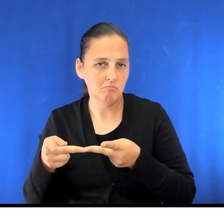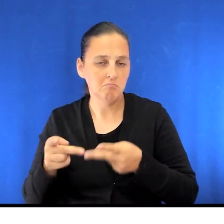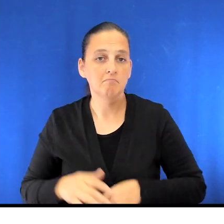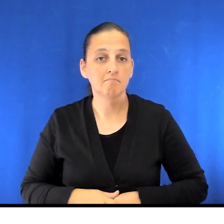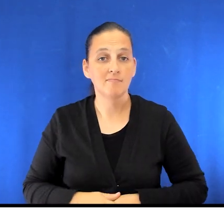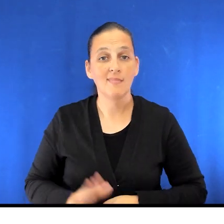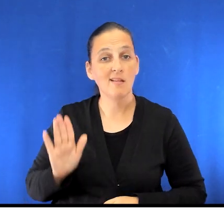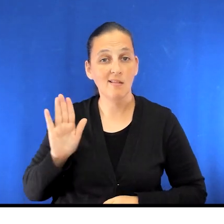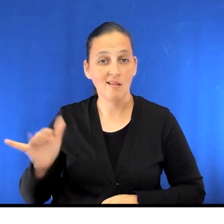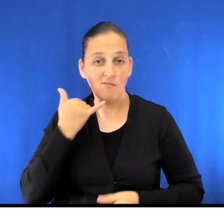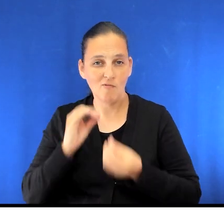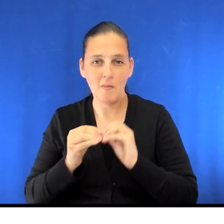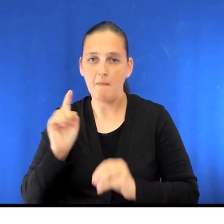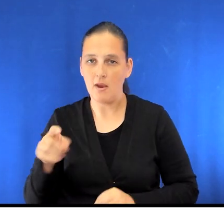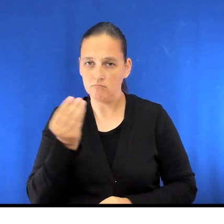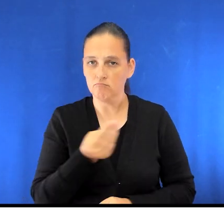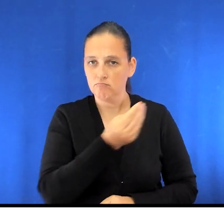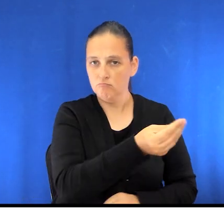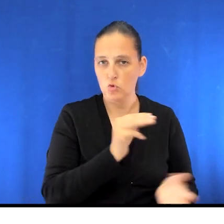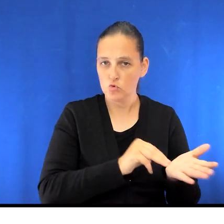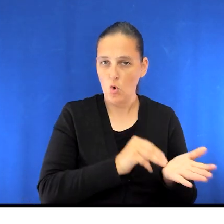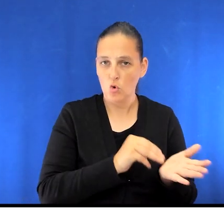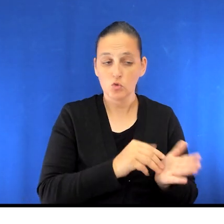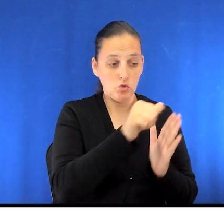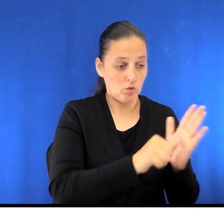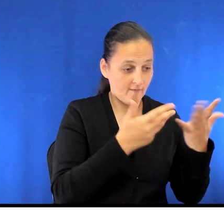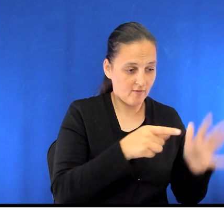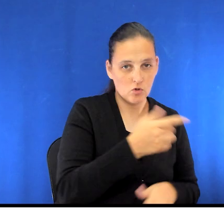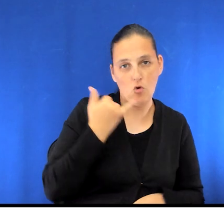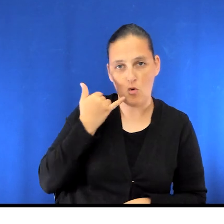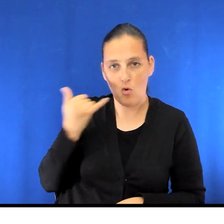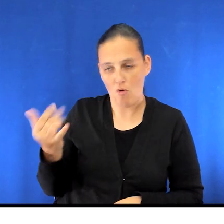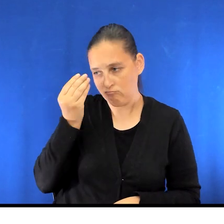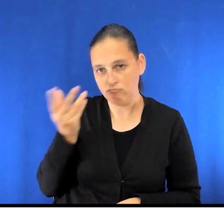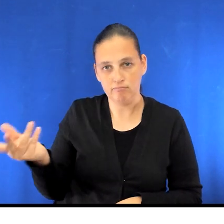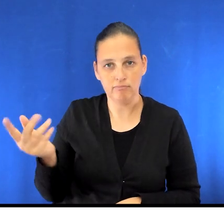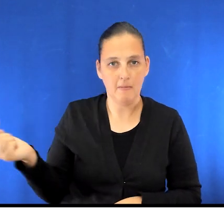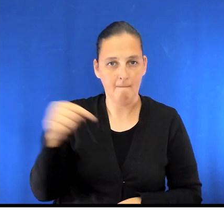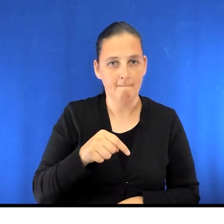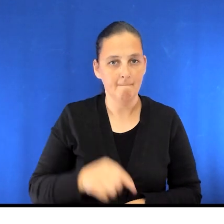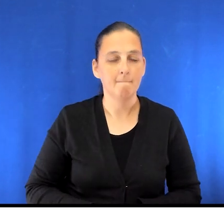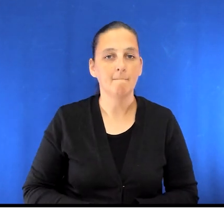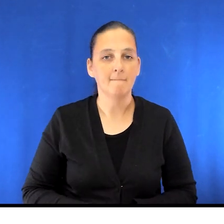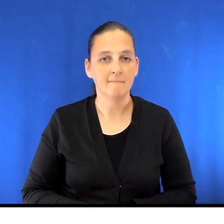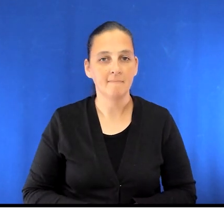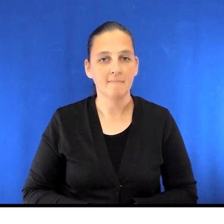You'll be asked to provide a contact number so the surgeon can contact your loved ones, once the surgery is finished.